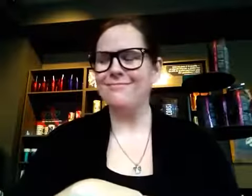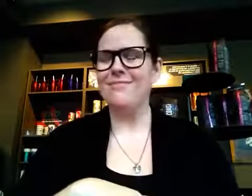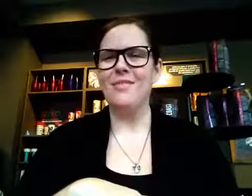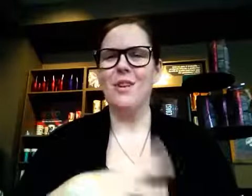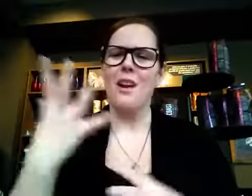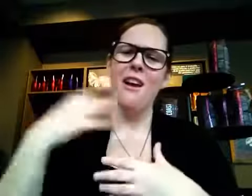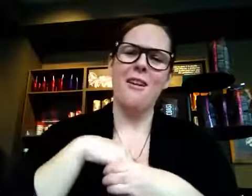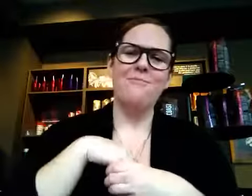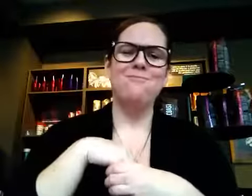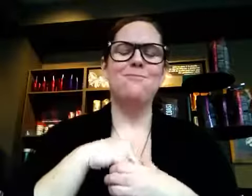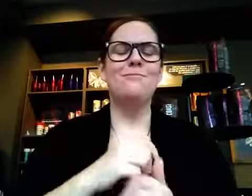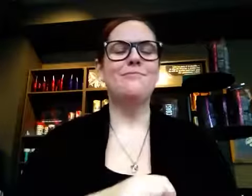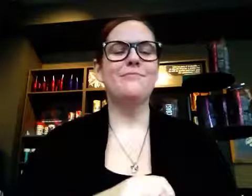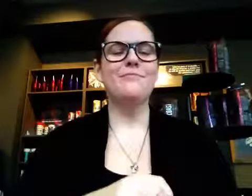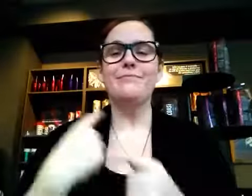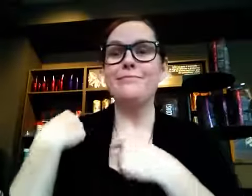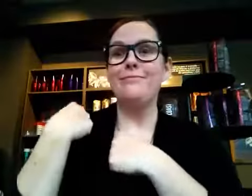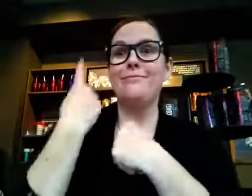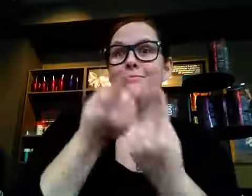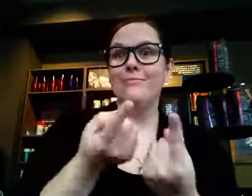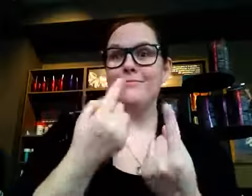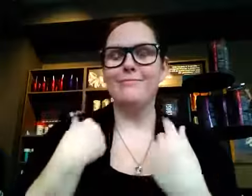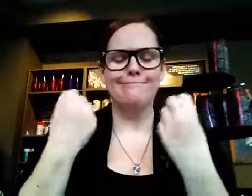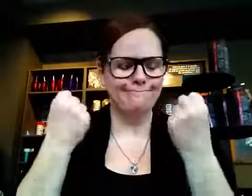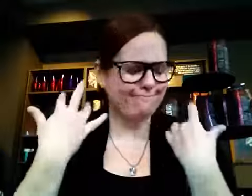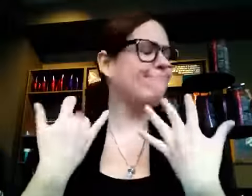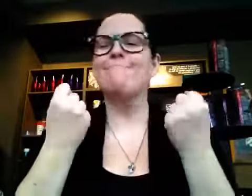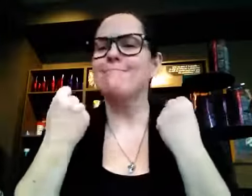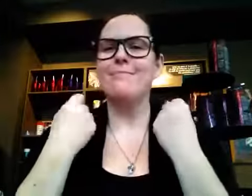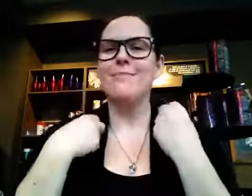and that’s where my Deaf identity solidified. Since then, it has been ASL all the way.